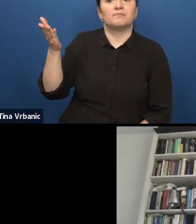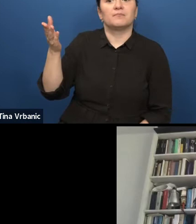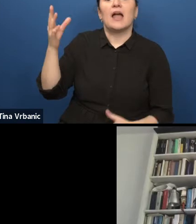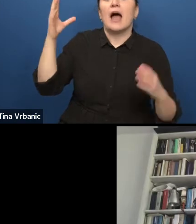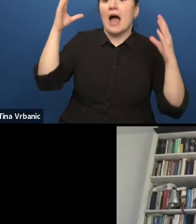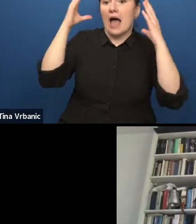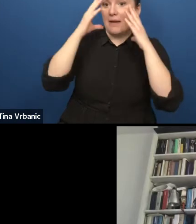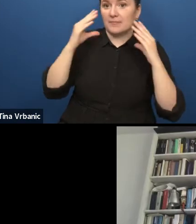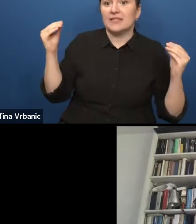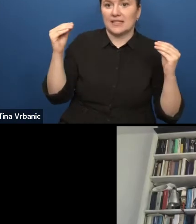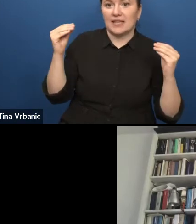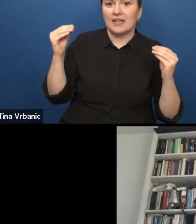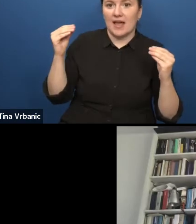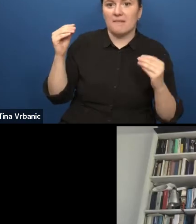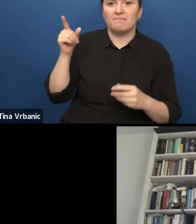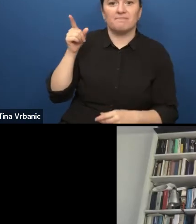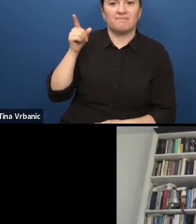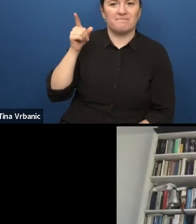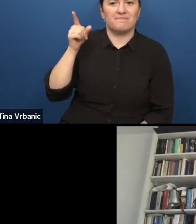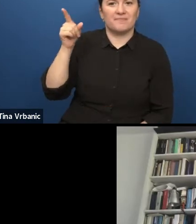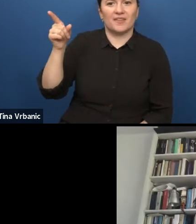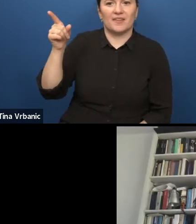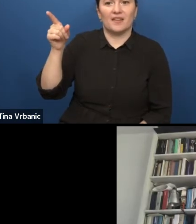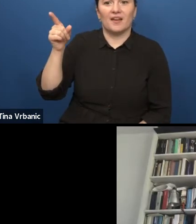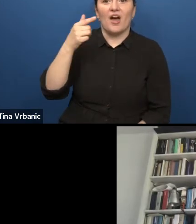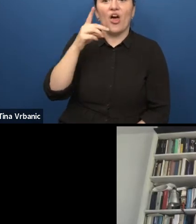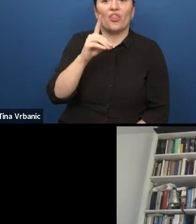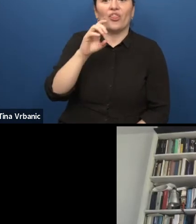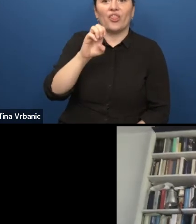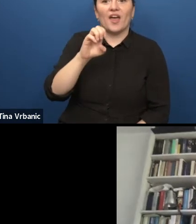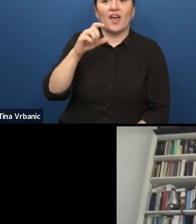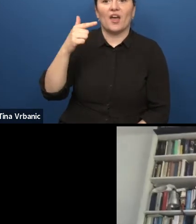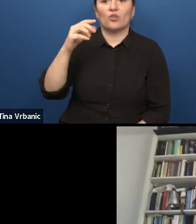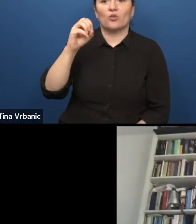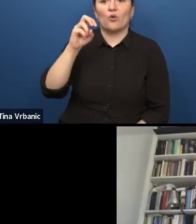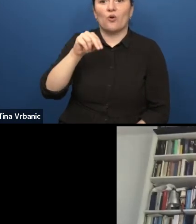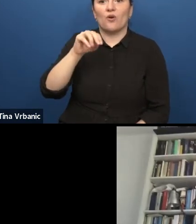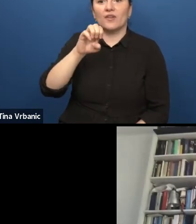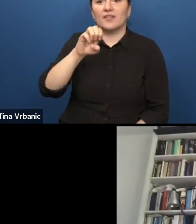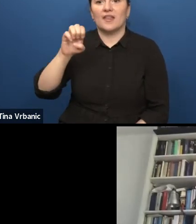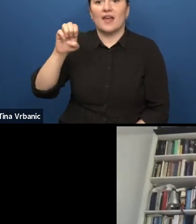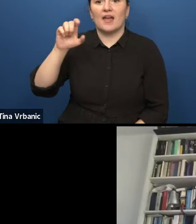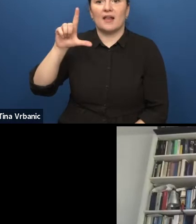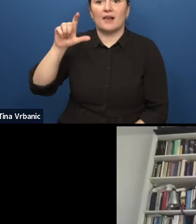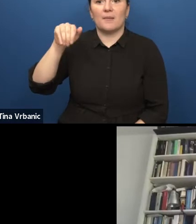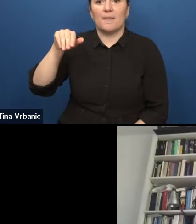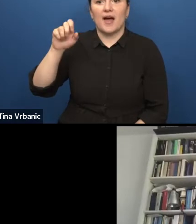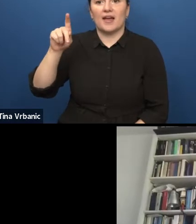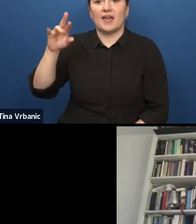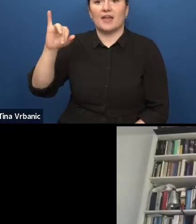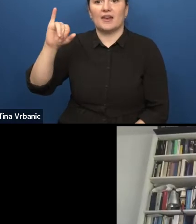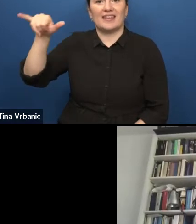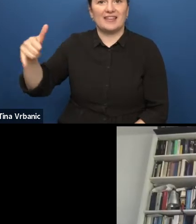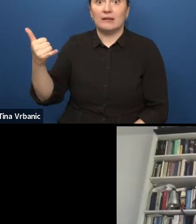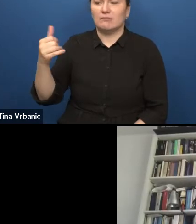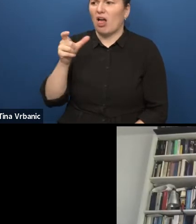Paulien, you have to tell me how I pronounce it correctly. After studying theatre and philosophy,